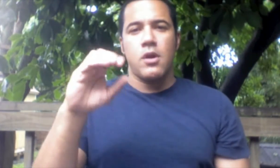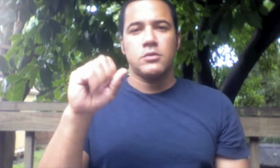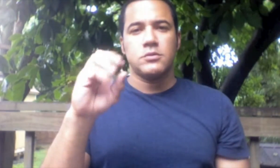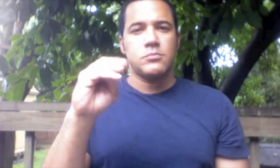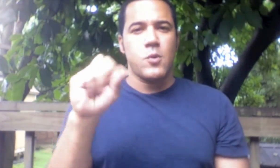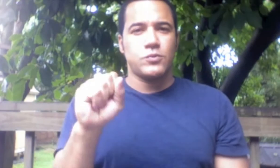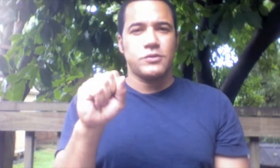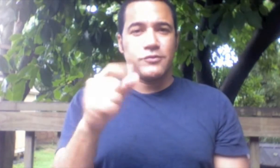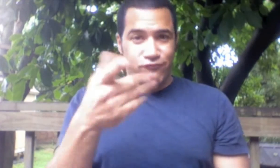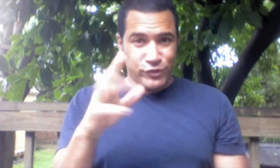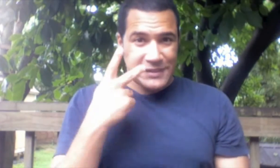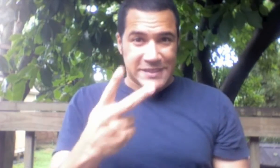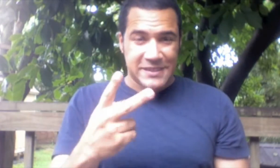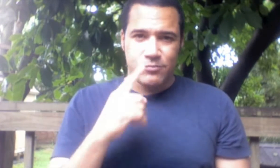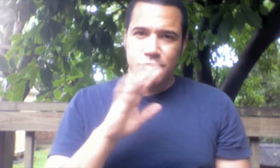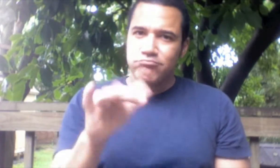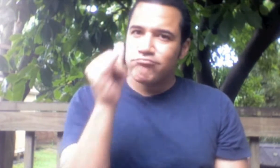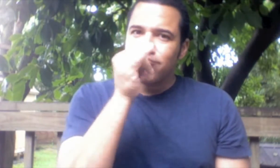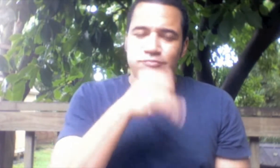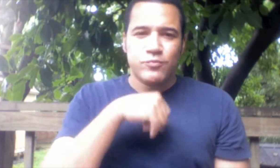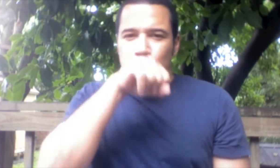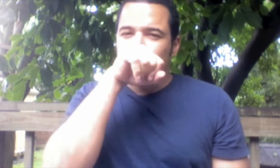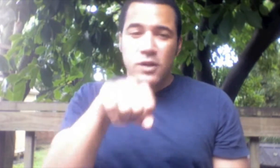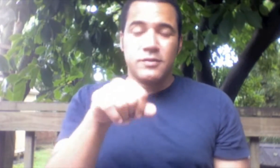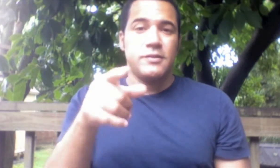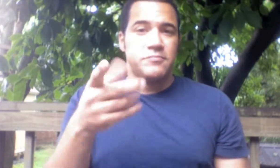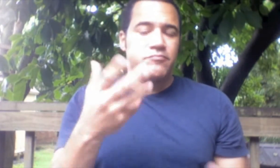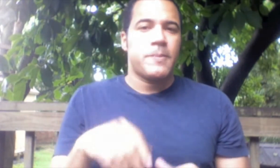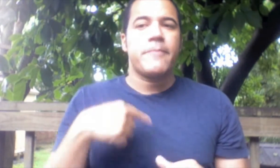For example, you have heard of the TV show "Cosmos: A Spacetime Odyssey", have you seen it? I love it!